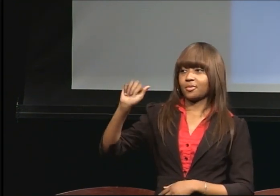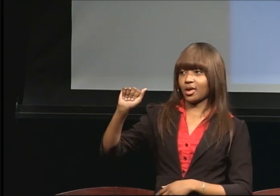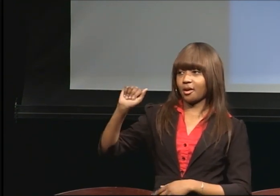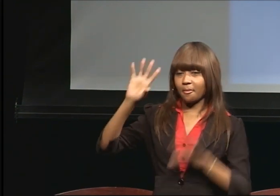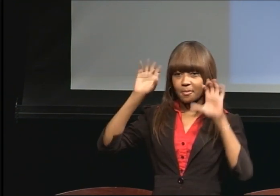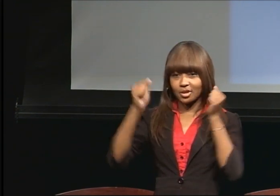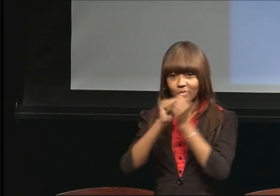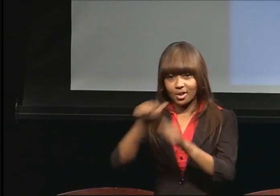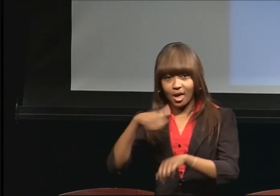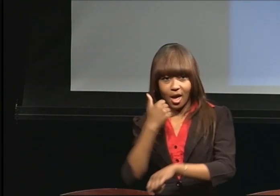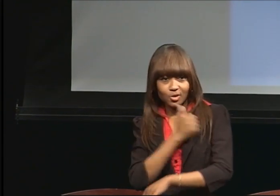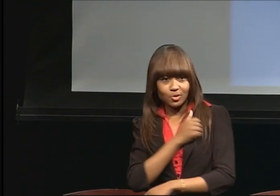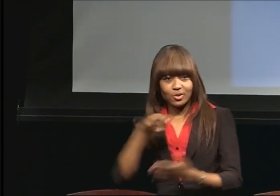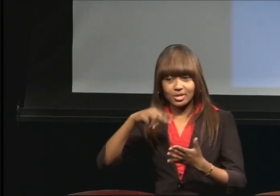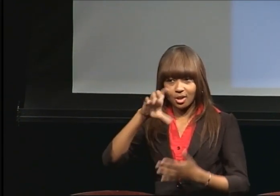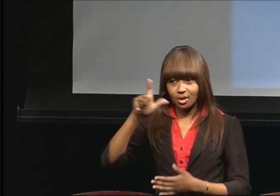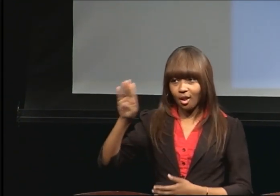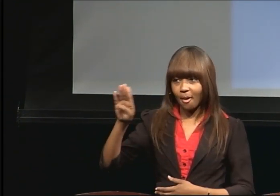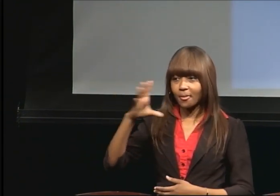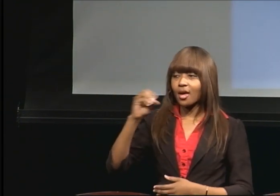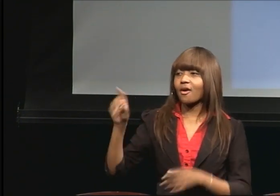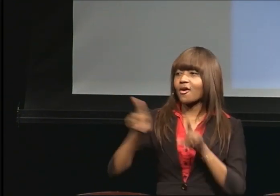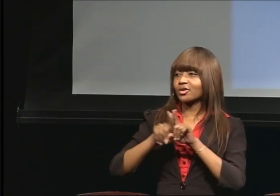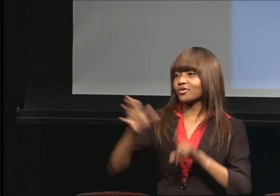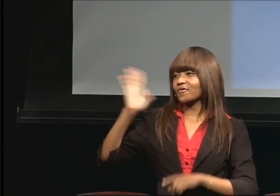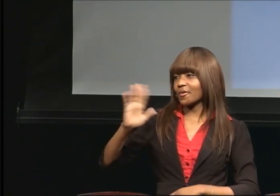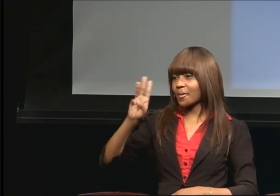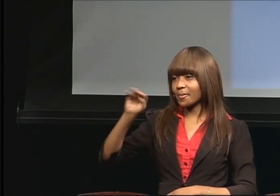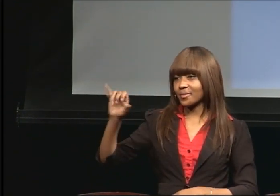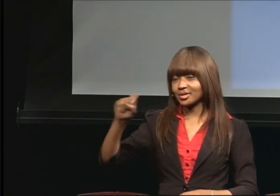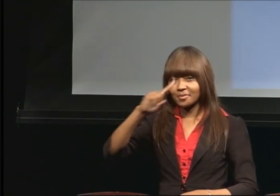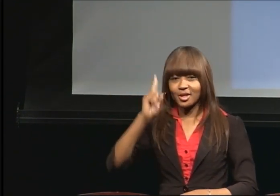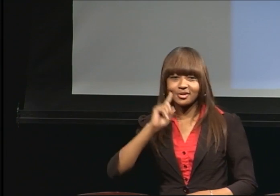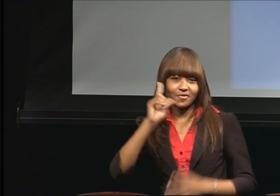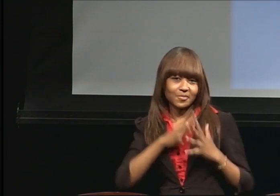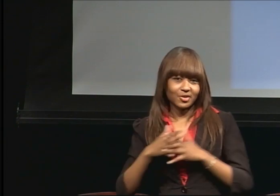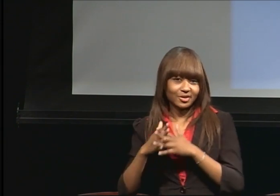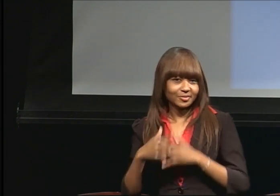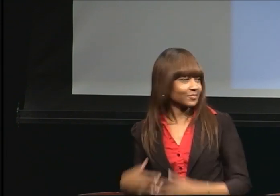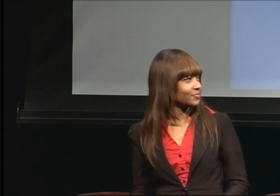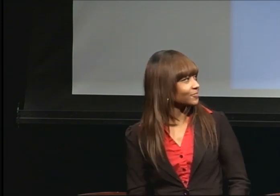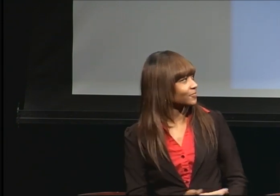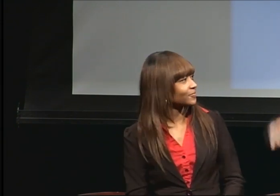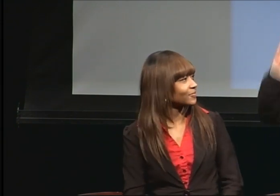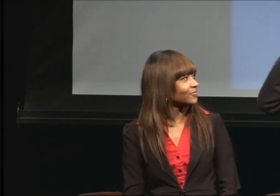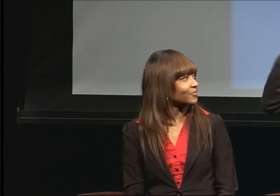And I was also a former Miss Black Deaf America. I'm Brandon Williams and I'm a junior here at Gallaudet